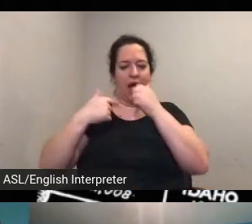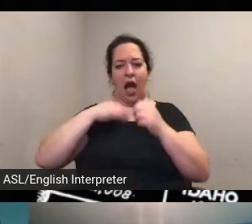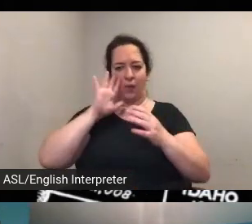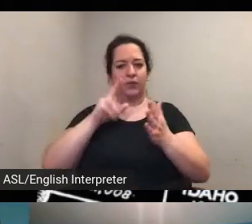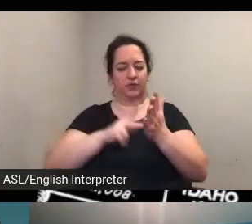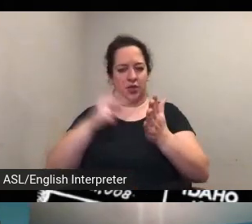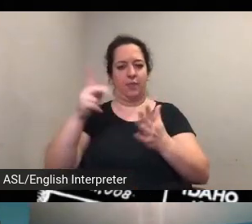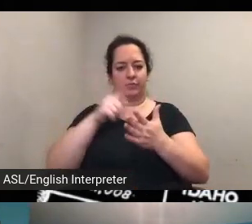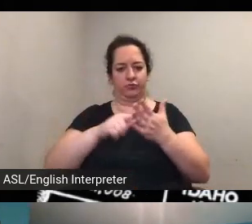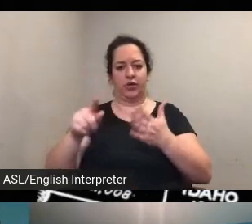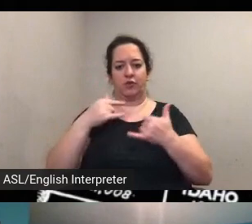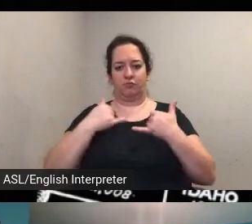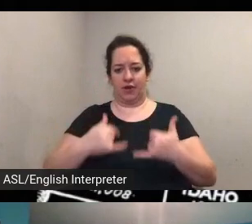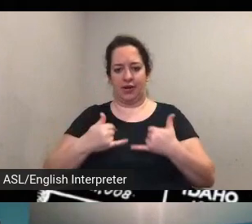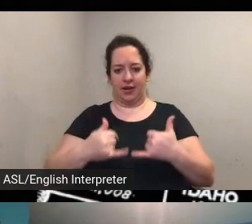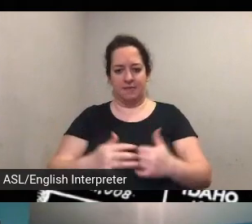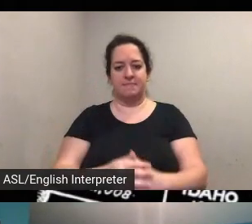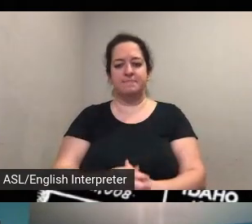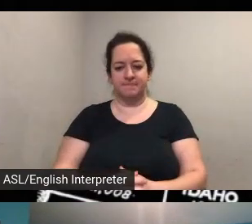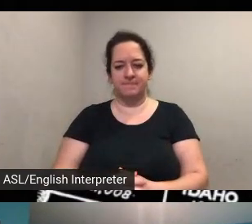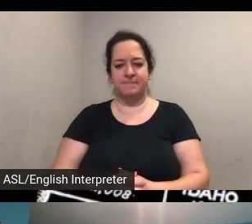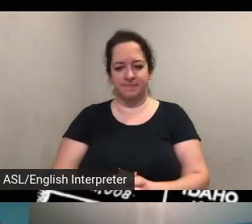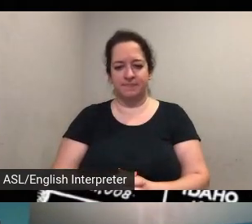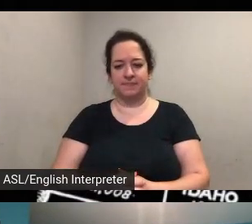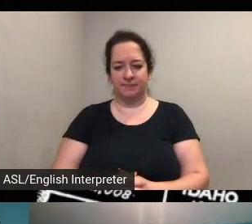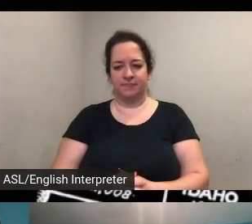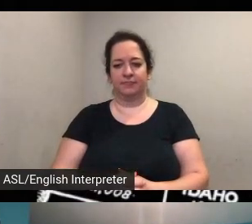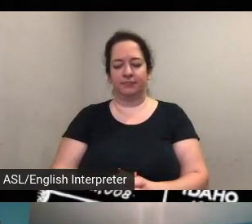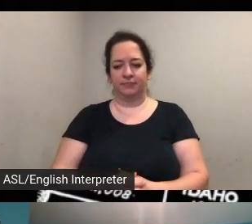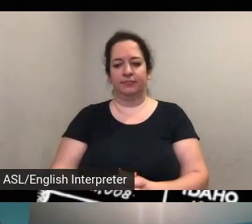right now okay great put that in the chat yeah another